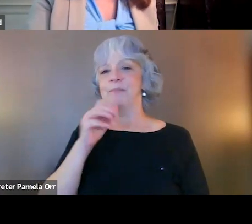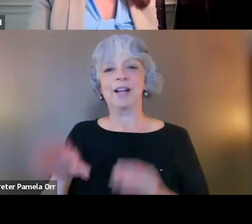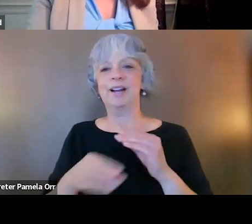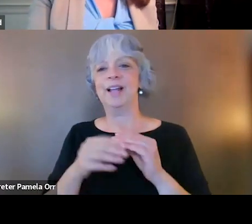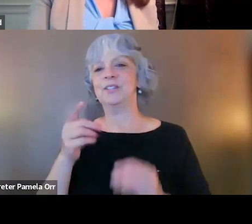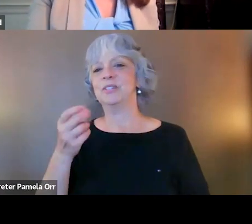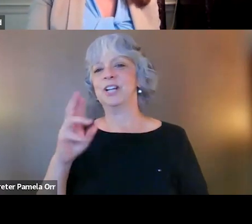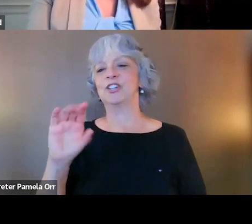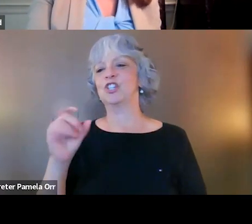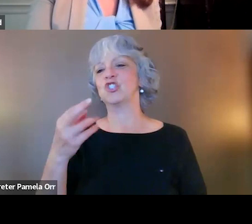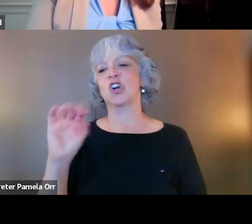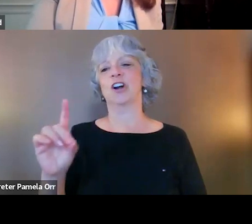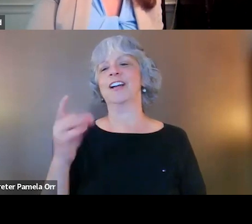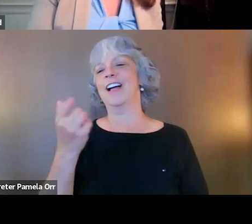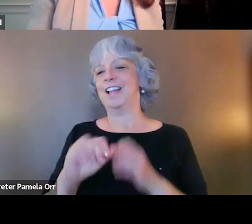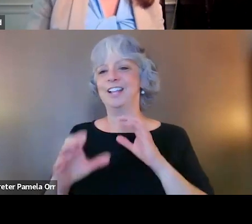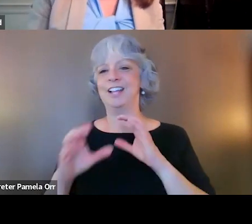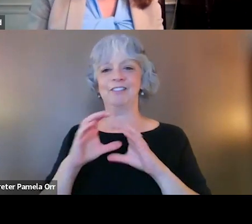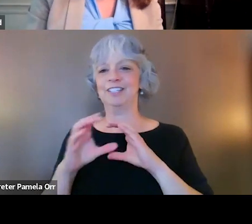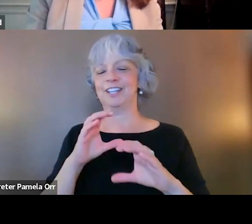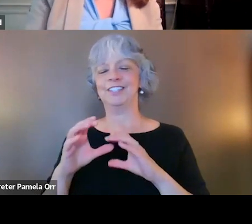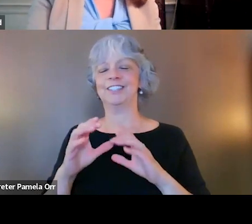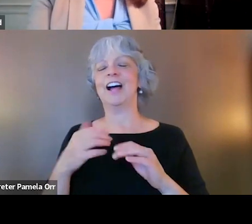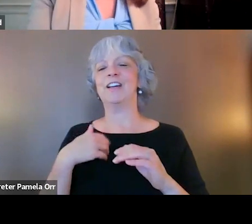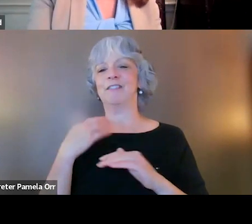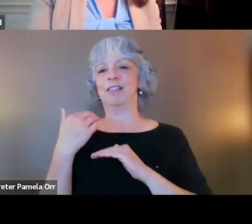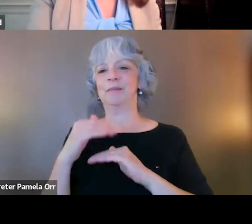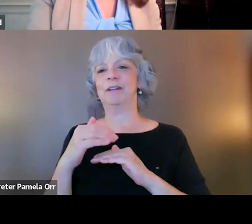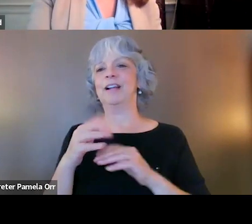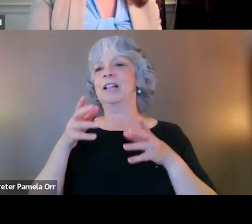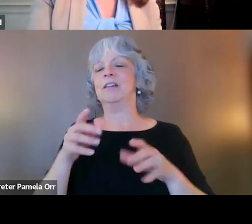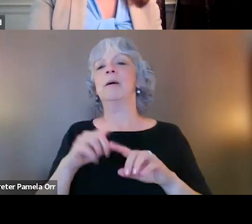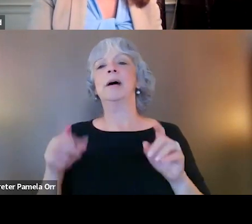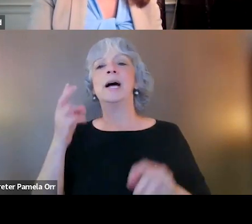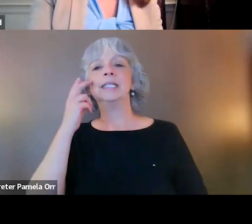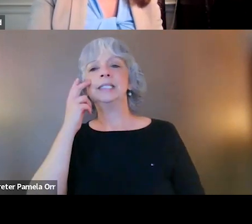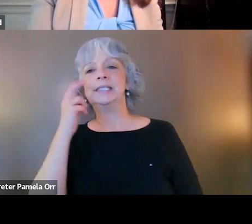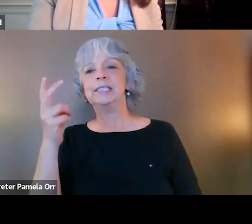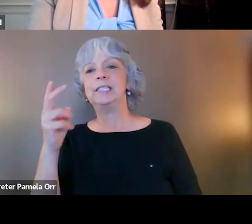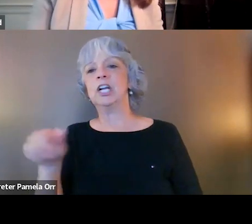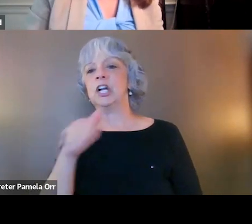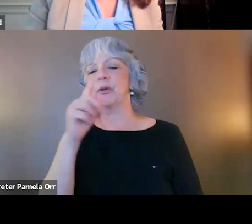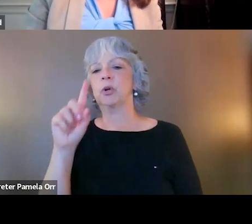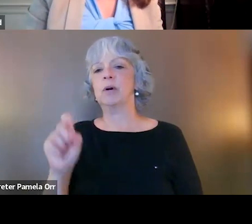on any related content. So I'll leave it there, but I did see another question that I'm happy to respond to in the chat